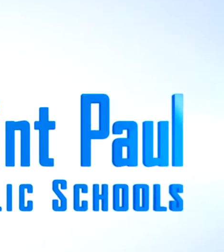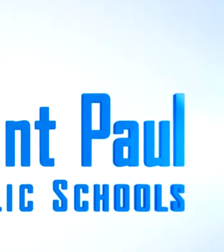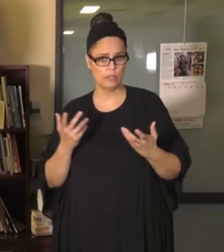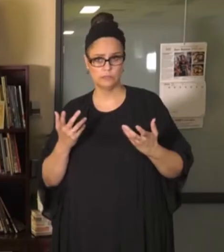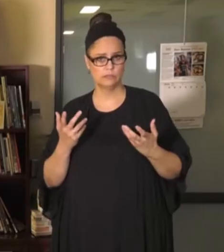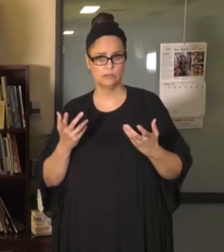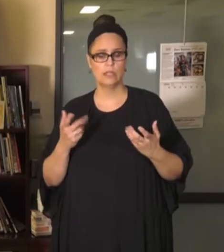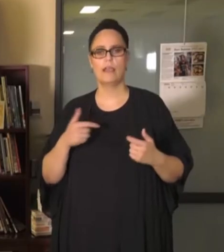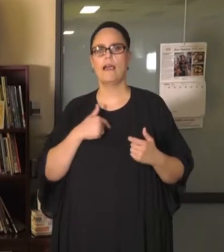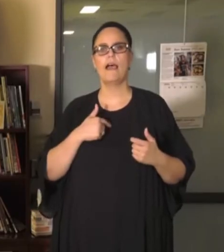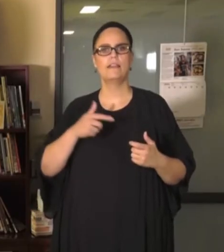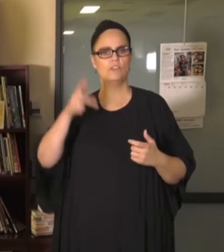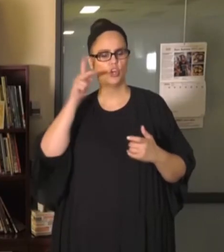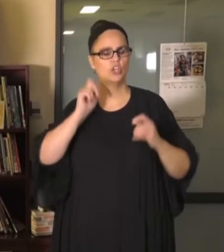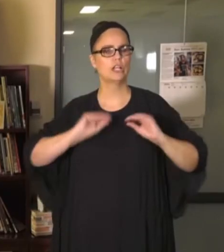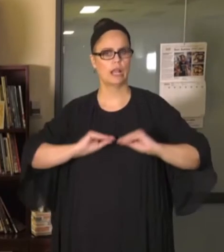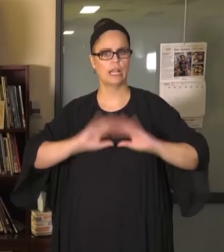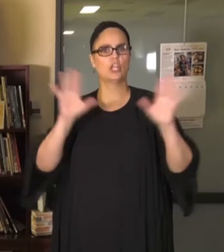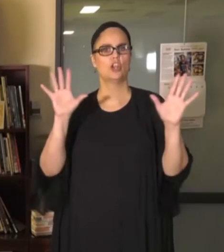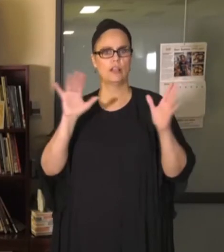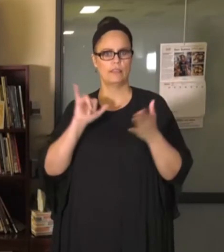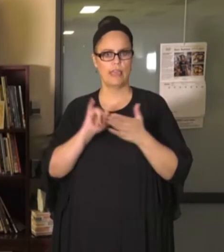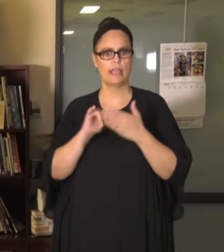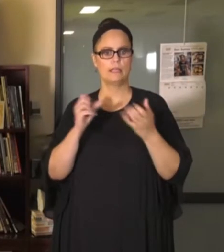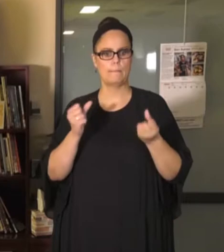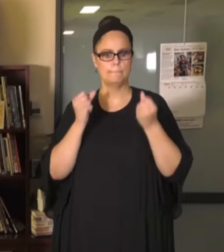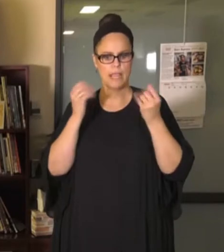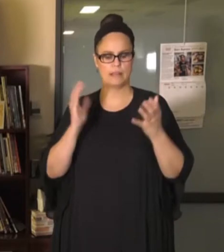I've heard loud and clear that a number of our families and our